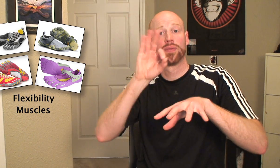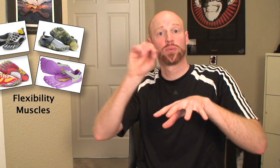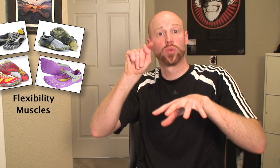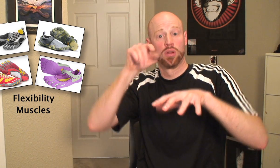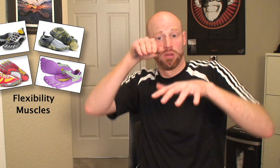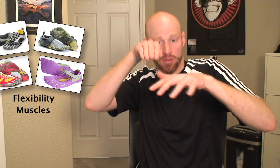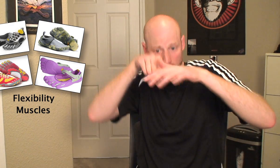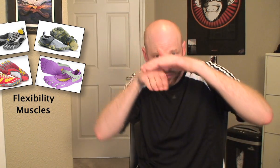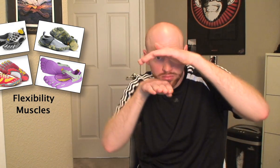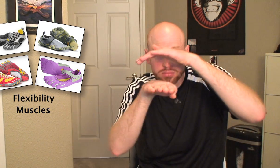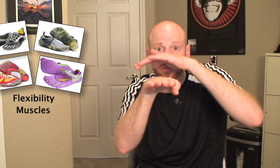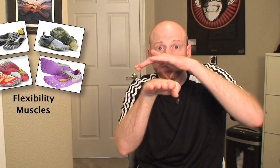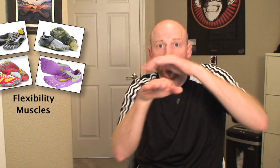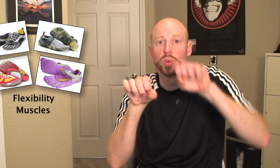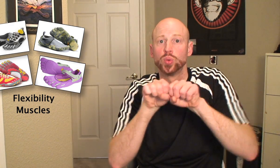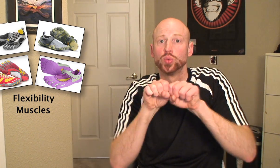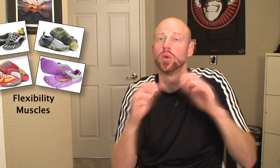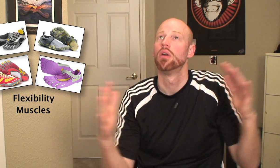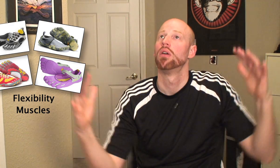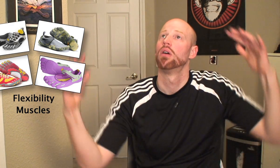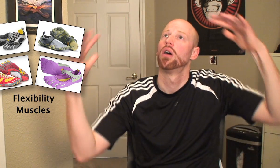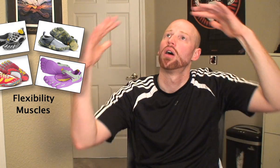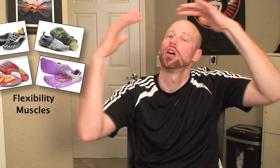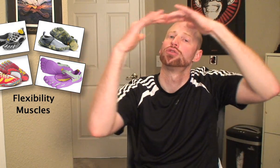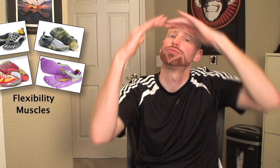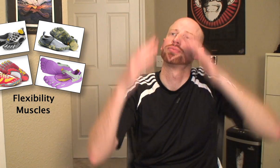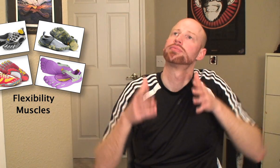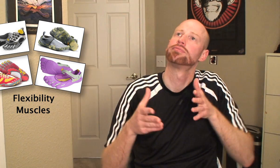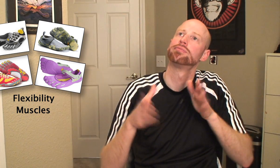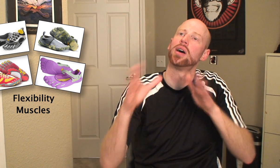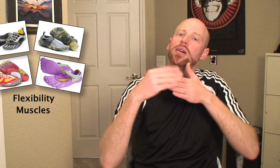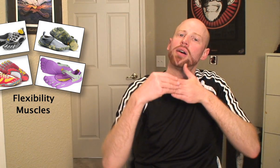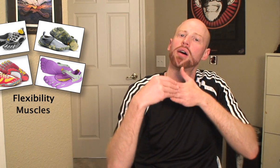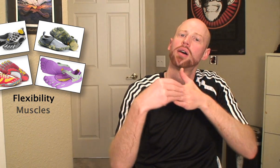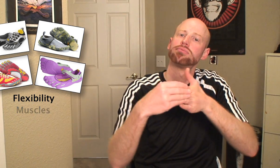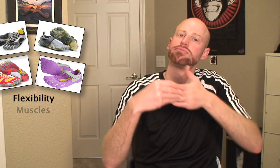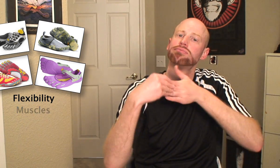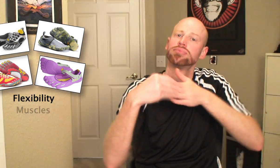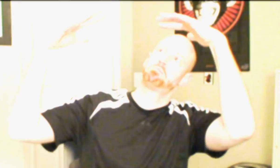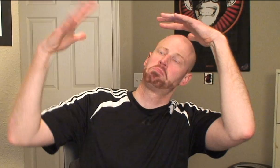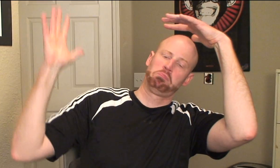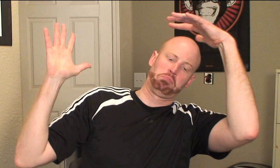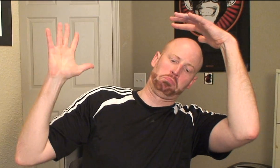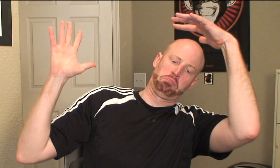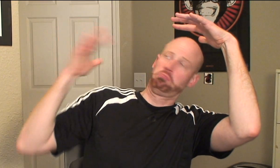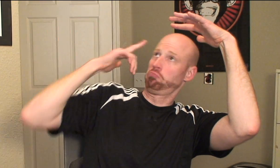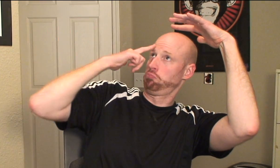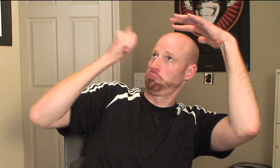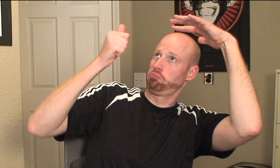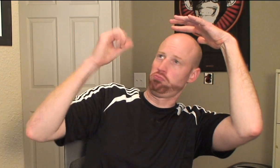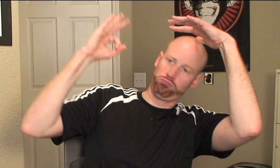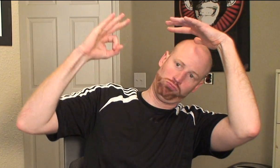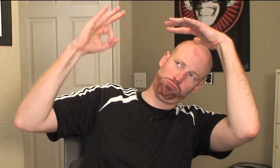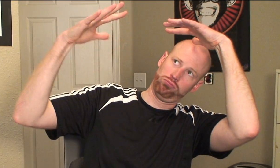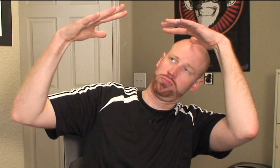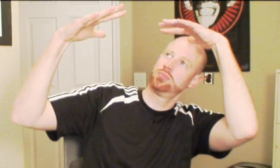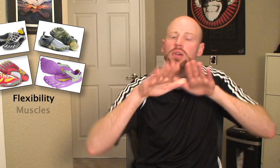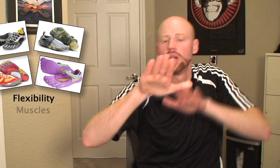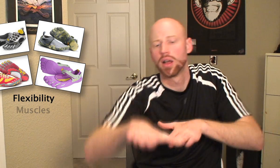the shoes have a laid-back flexibility, allowing a foot